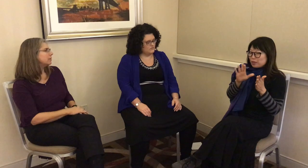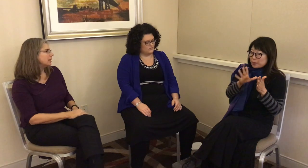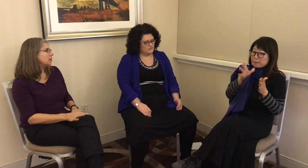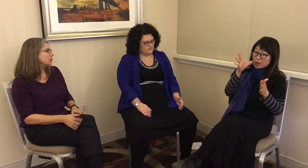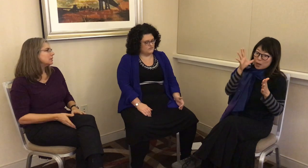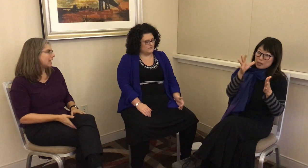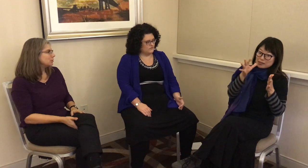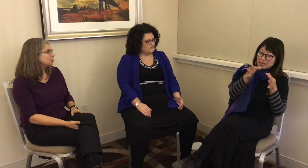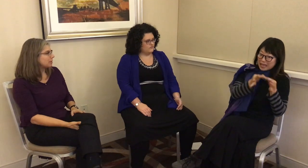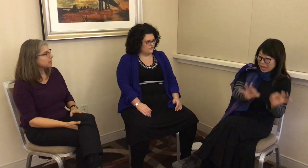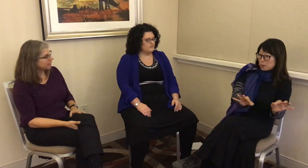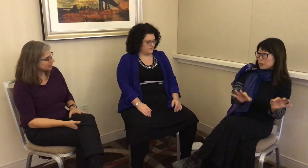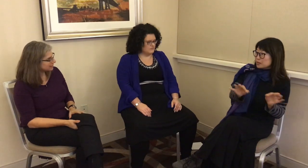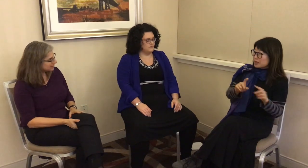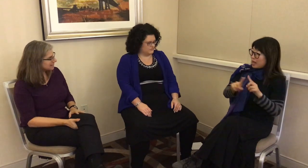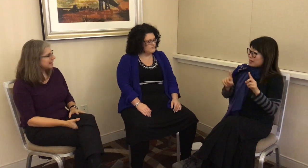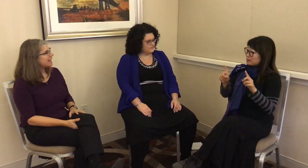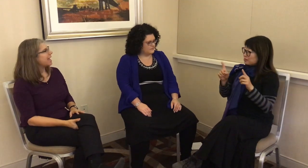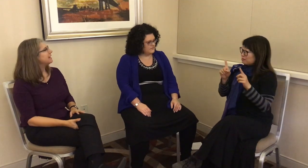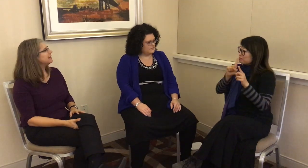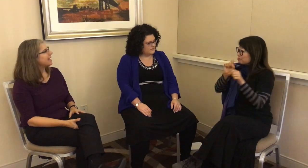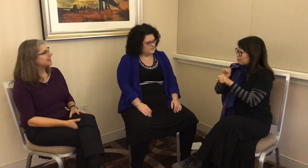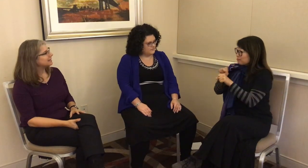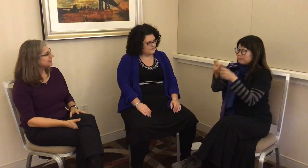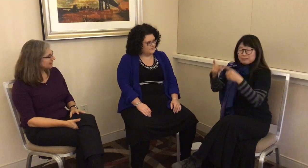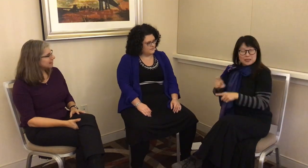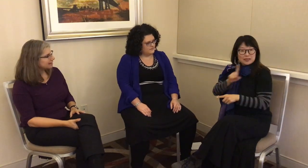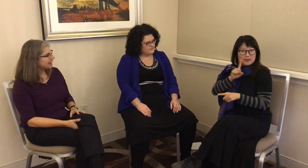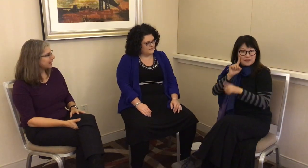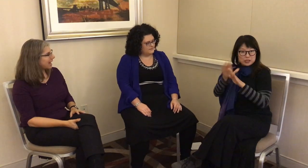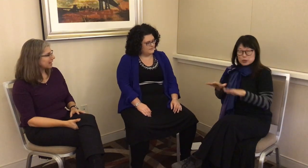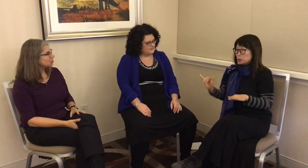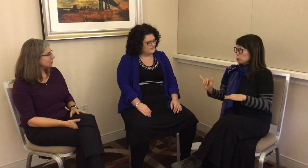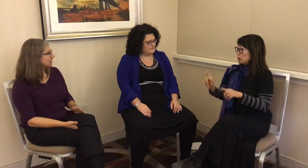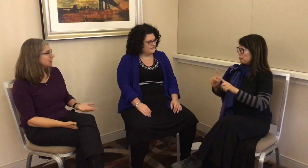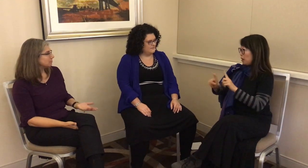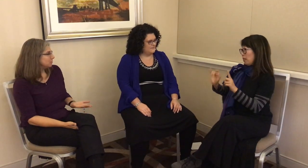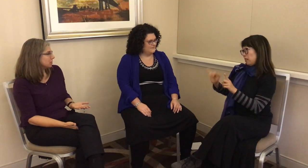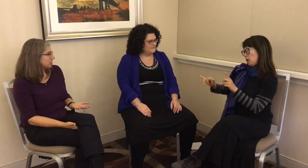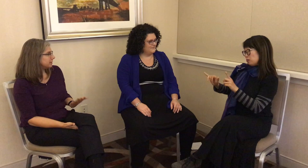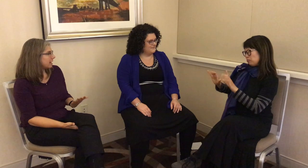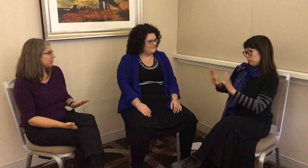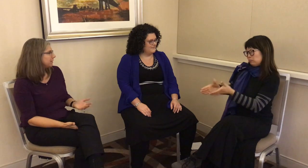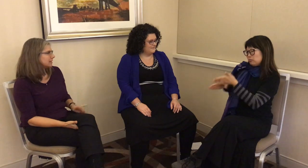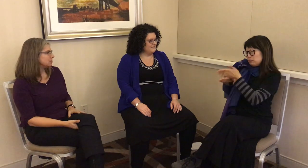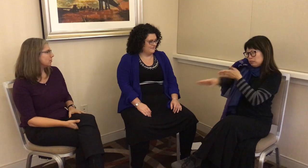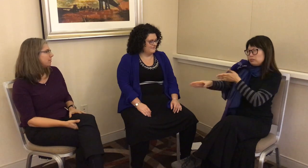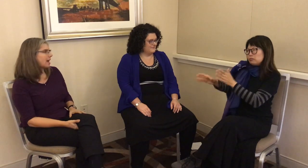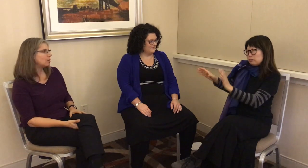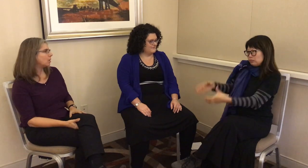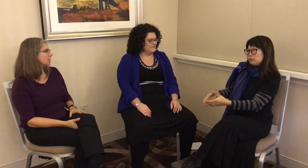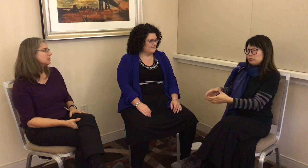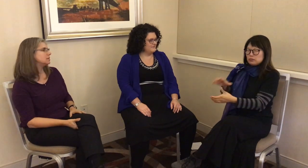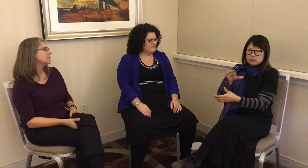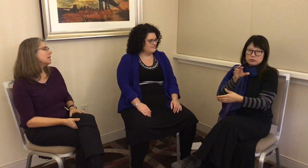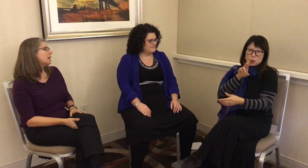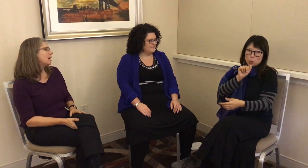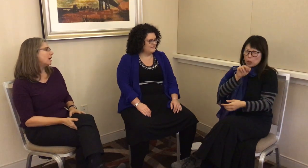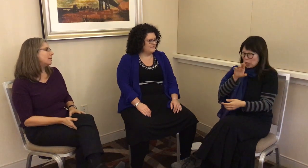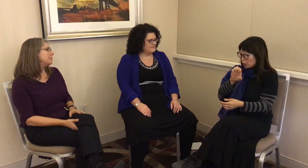They learn language from their parents and then they actually just are deaf.” It’s